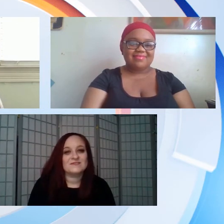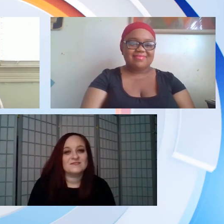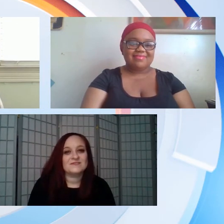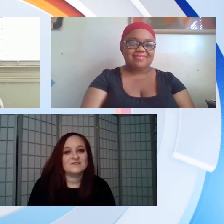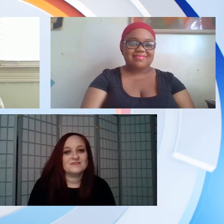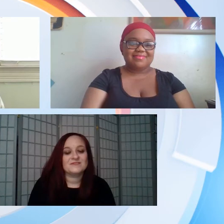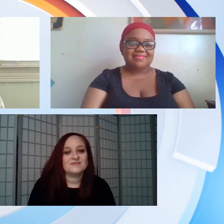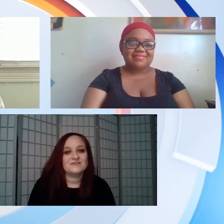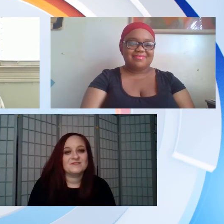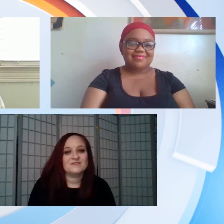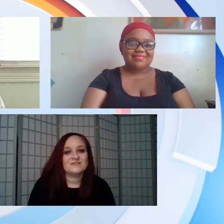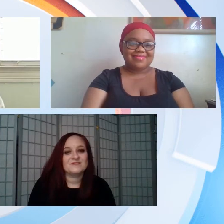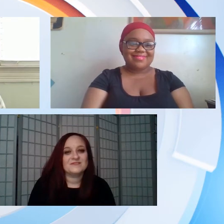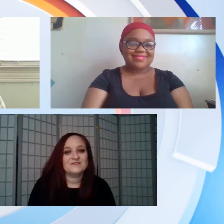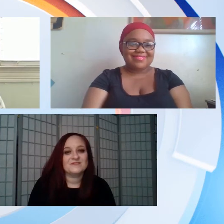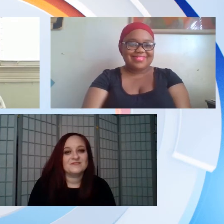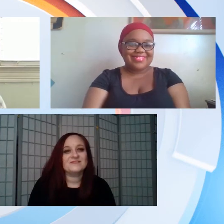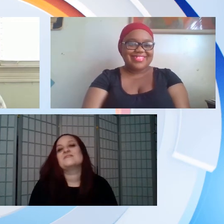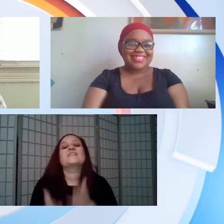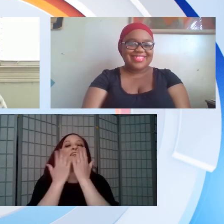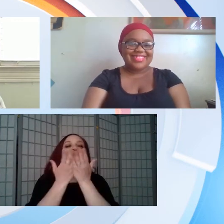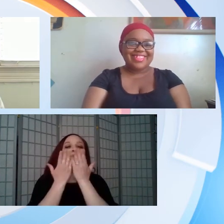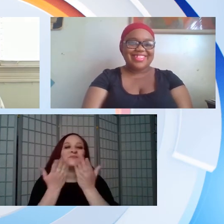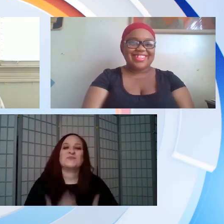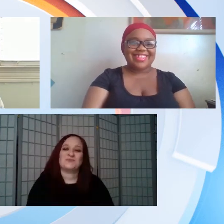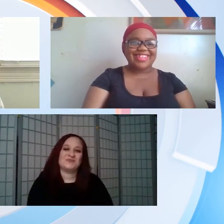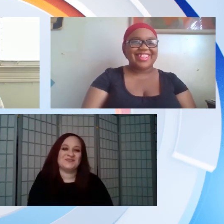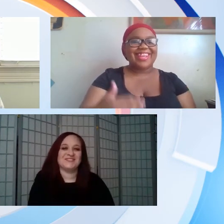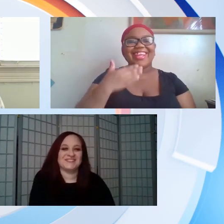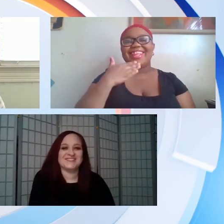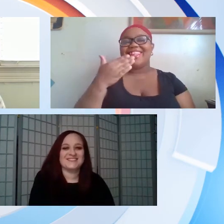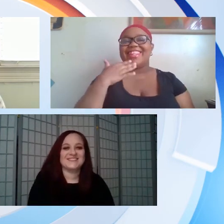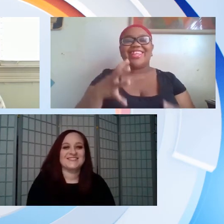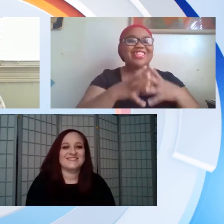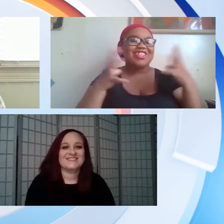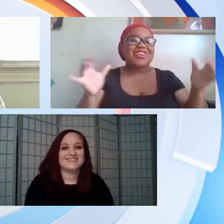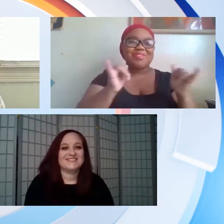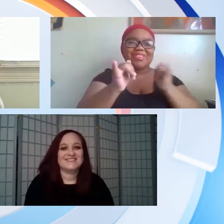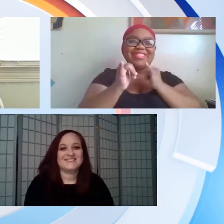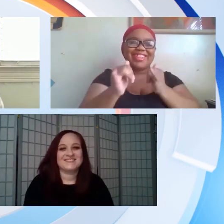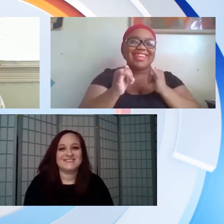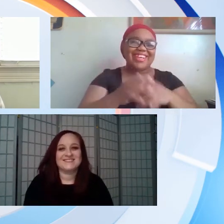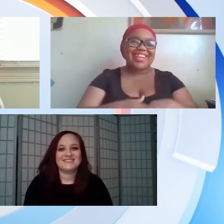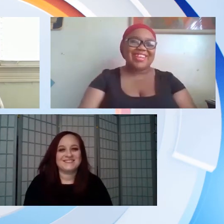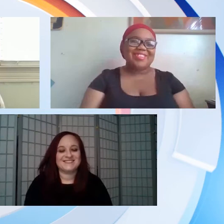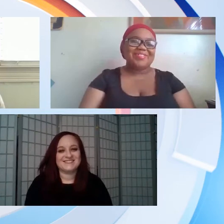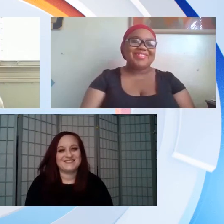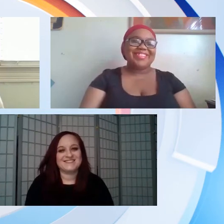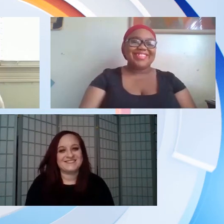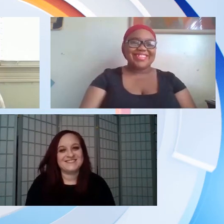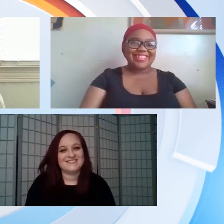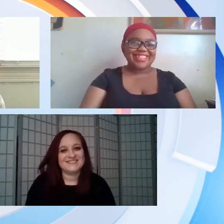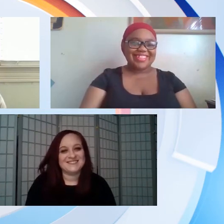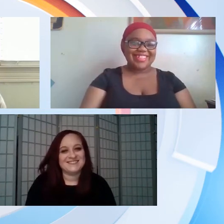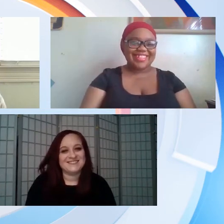thank you so much have a wonderful weekend thank you thank you so much you too have a great weekend